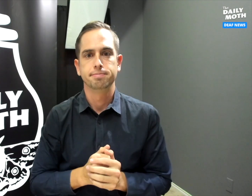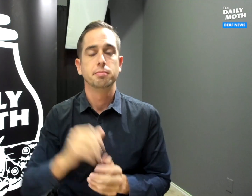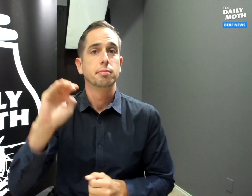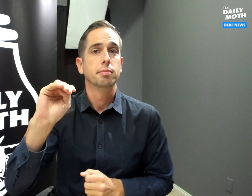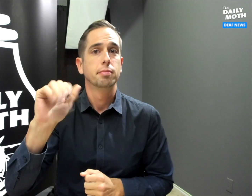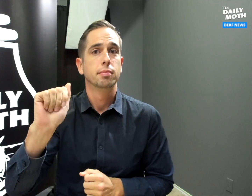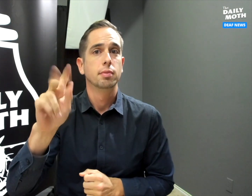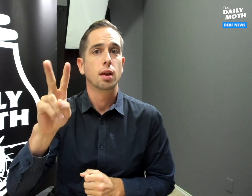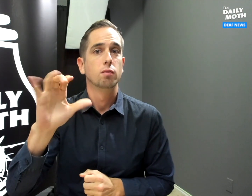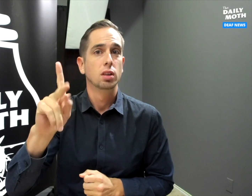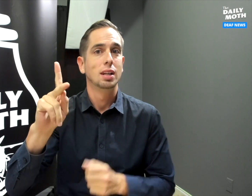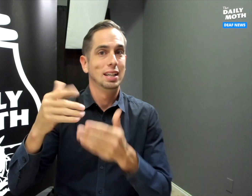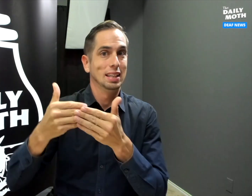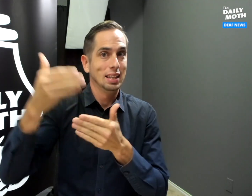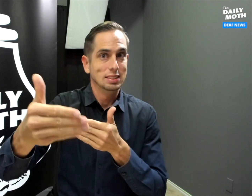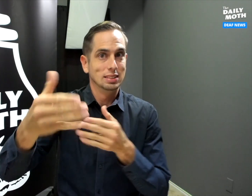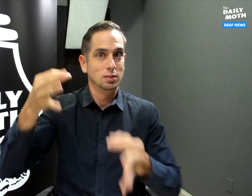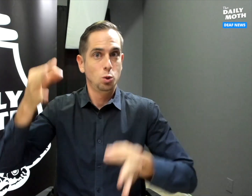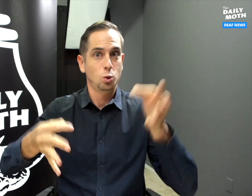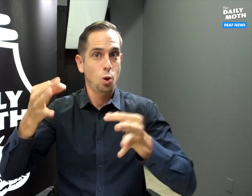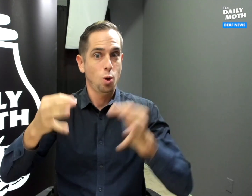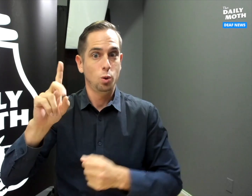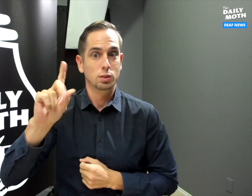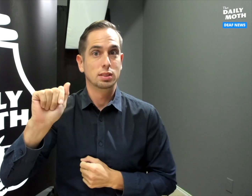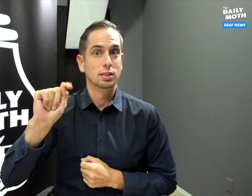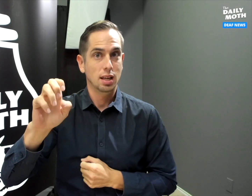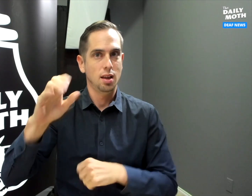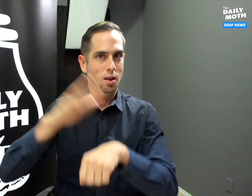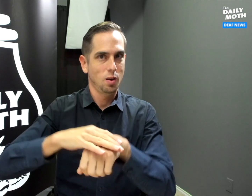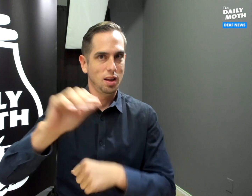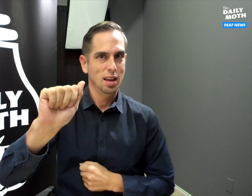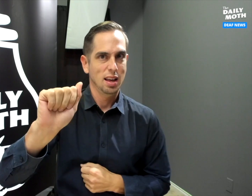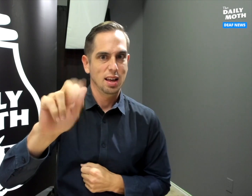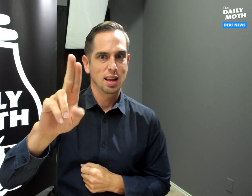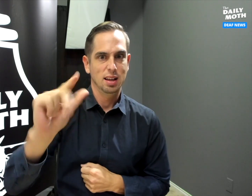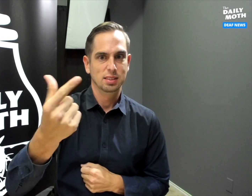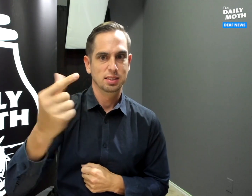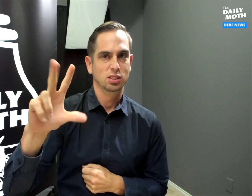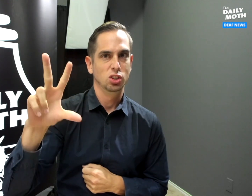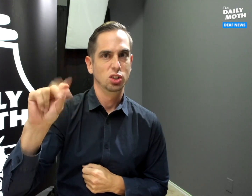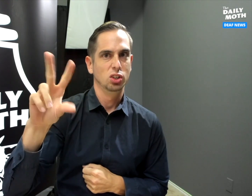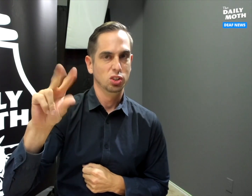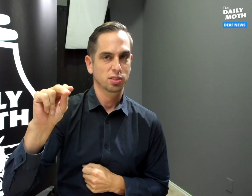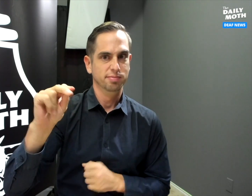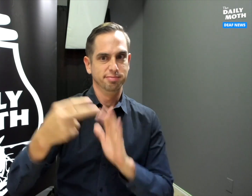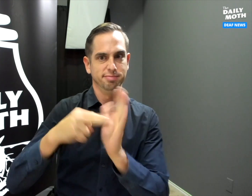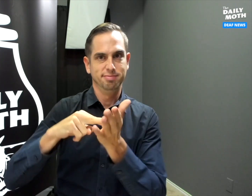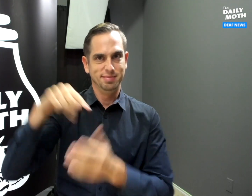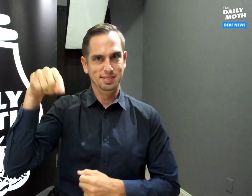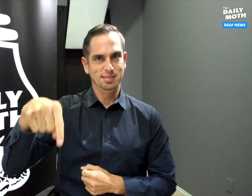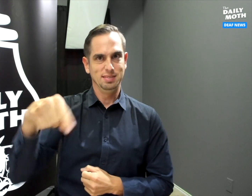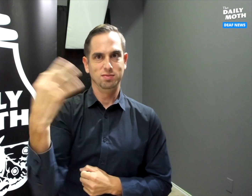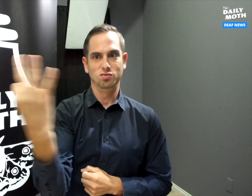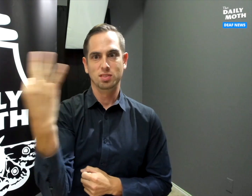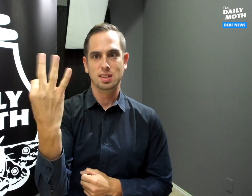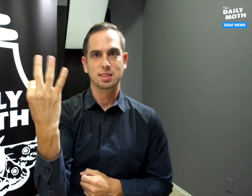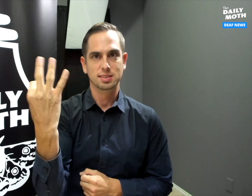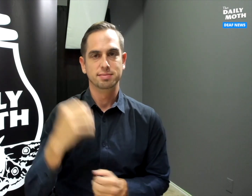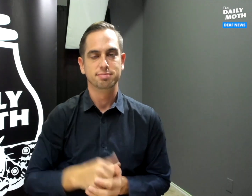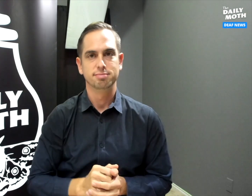Mavrick’s next court date is August 30, which is on Friday.